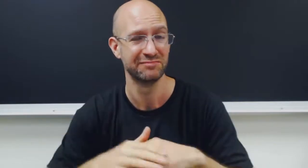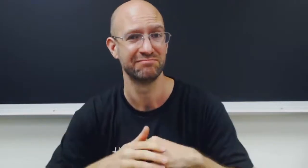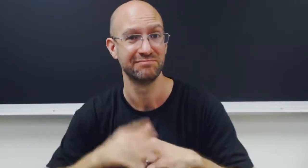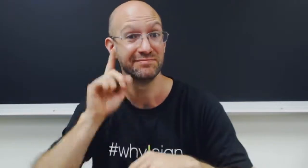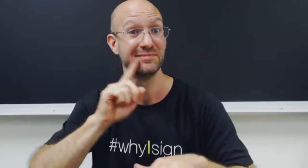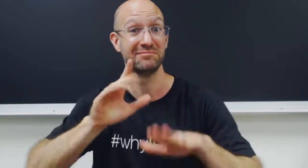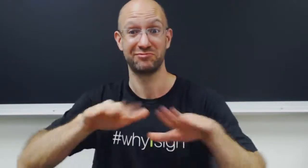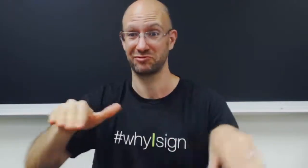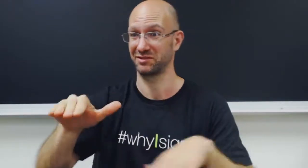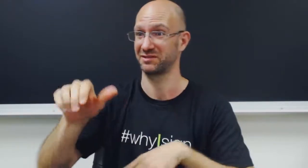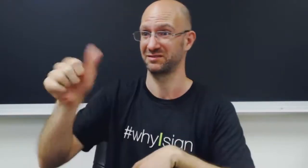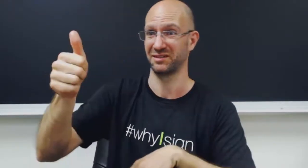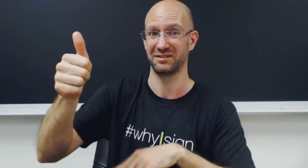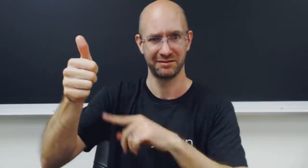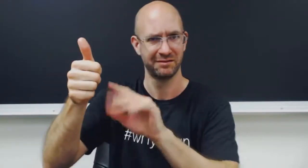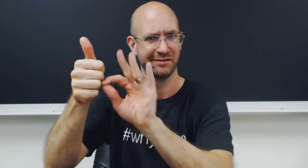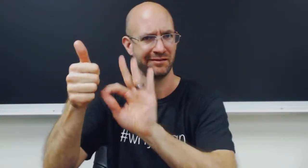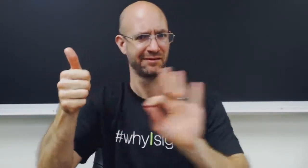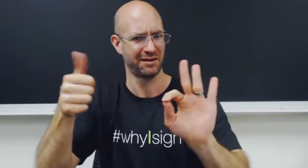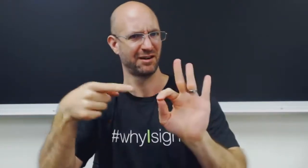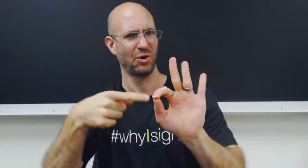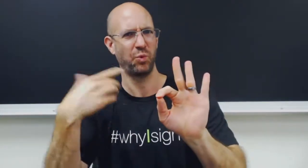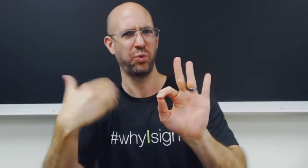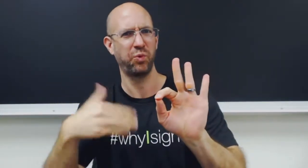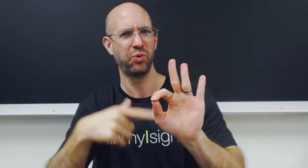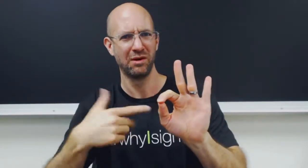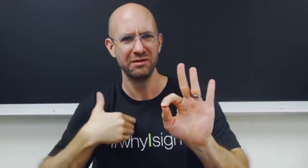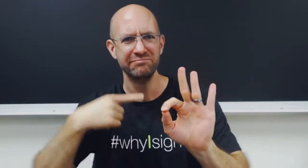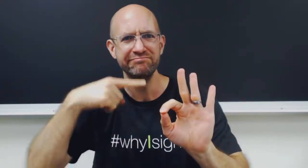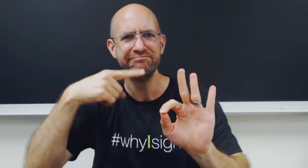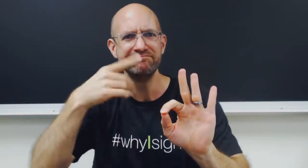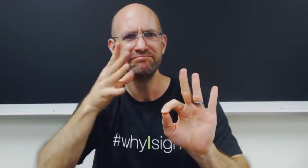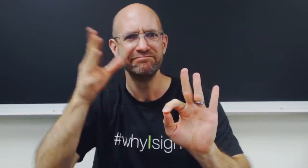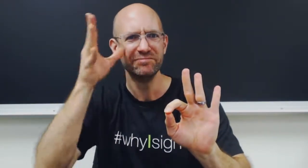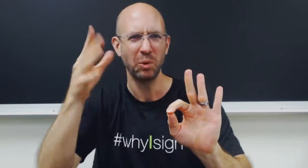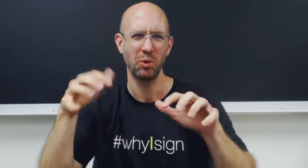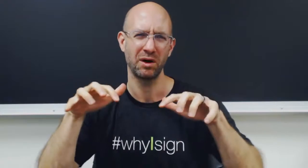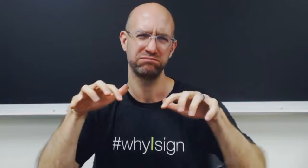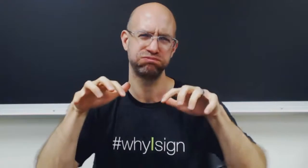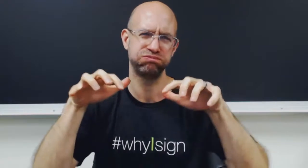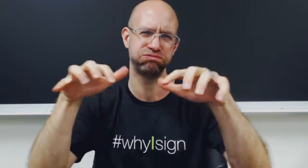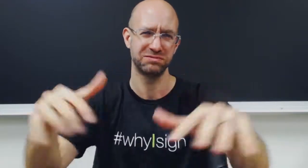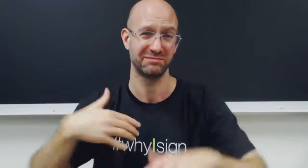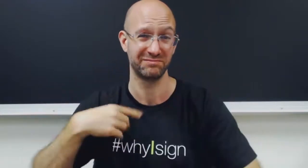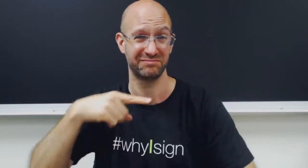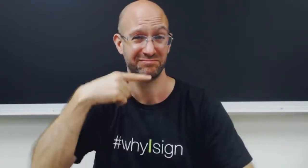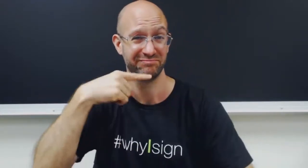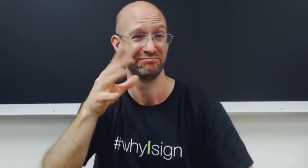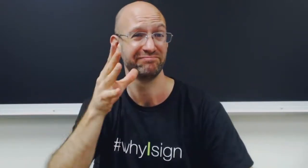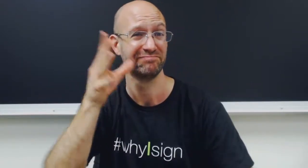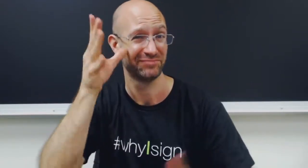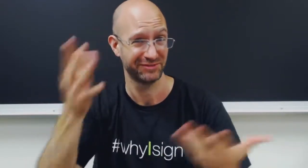9 out of 10 Deaf children have hearing parents. So there are many Deaf children that have hearing parents.